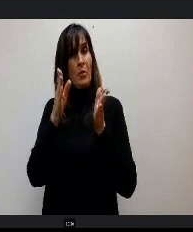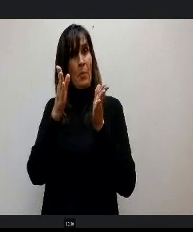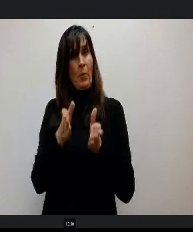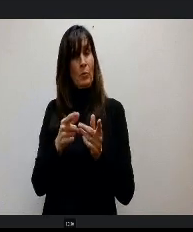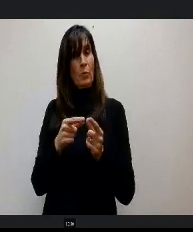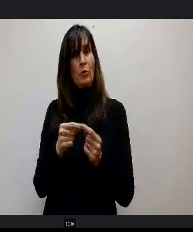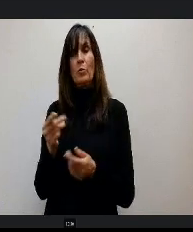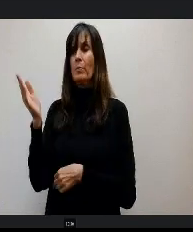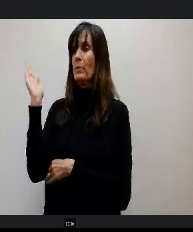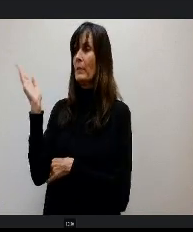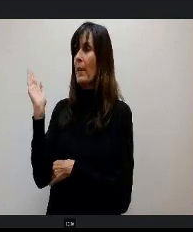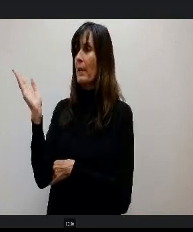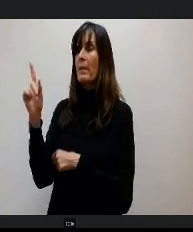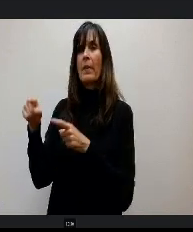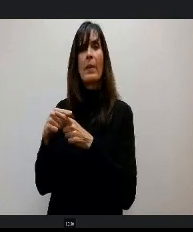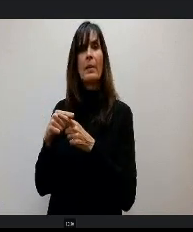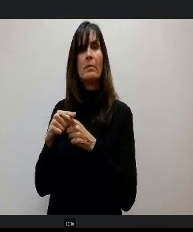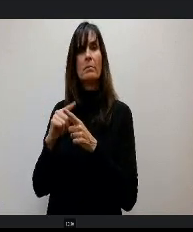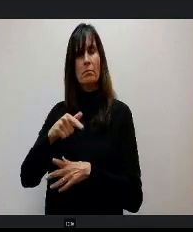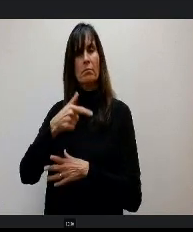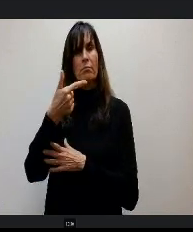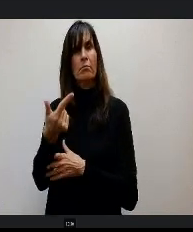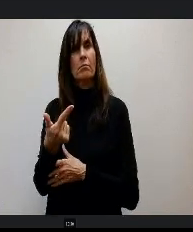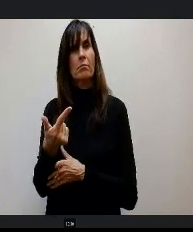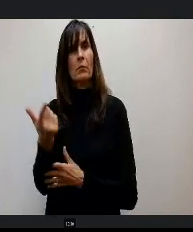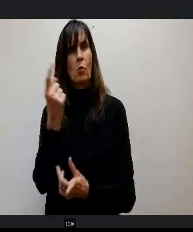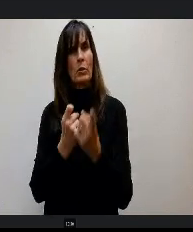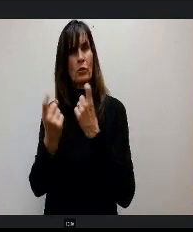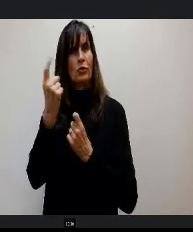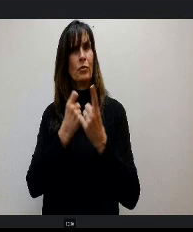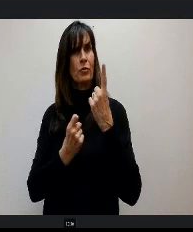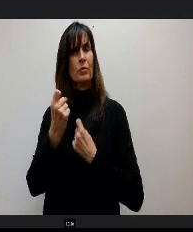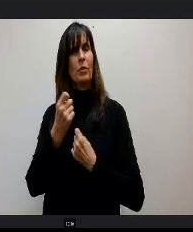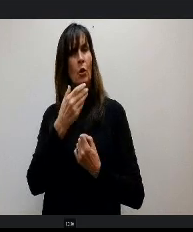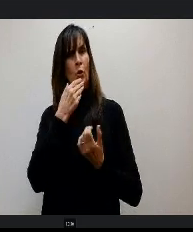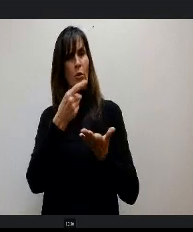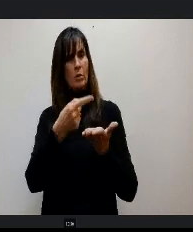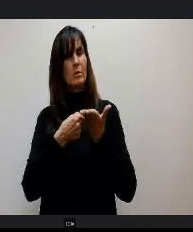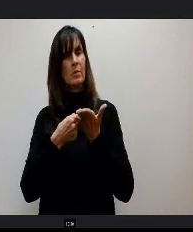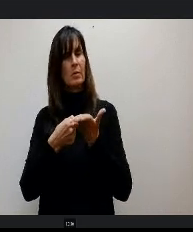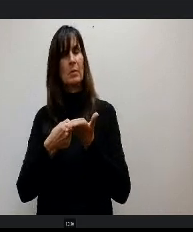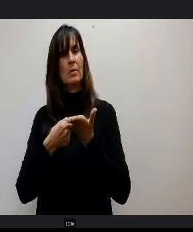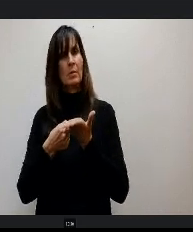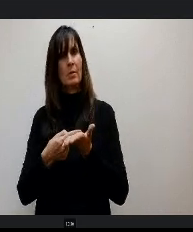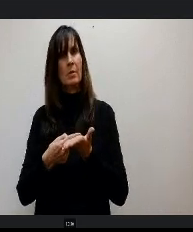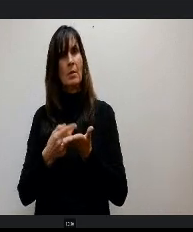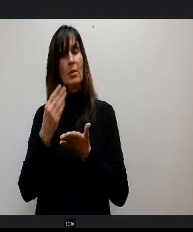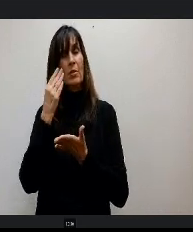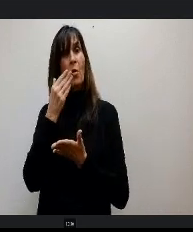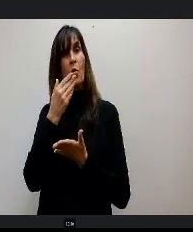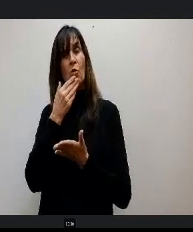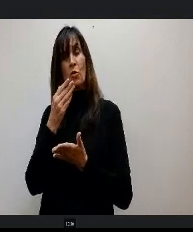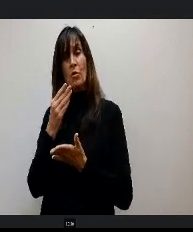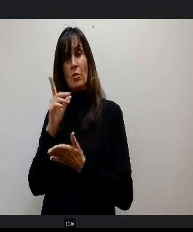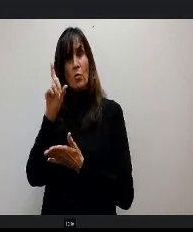questions and we had some really good dialogue And even by the types of questions people are asking about those topics, we